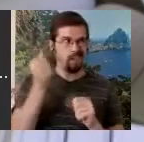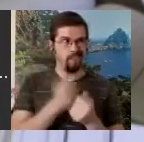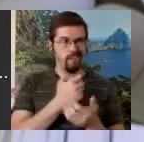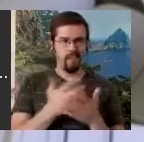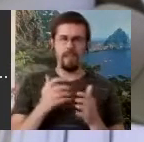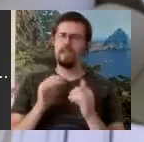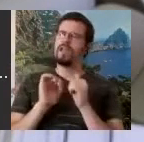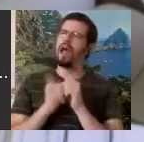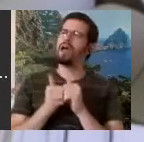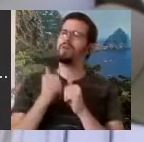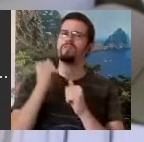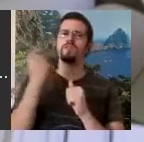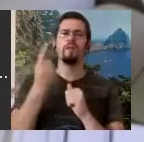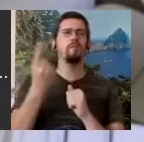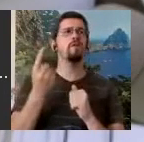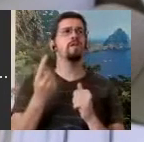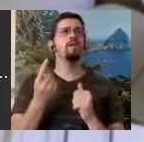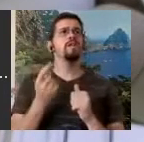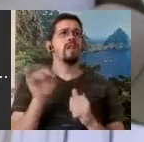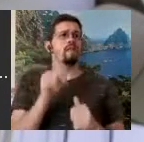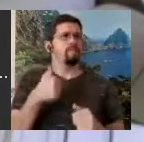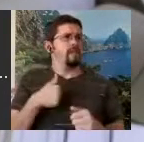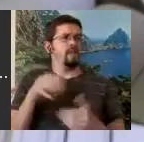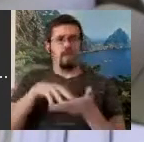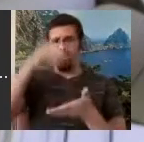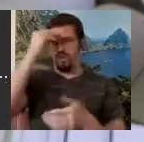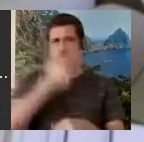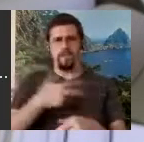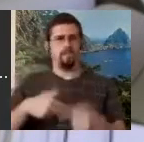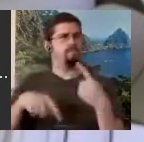like me learn Danish Sign Language if I don't have a way to write it down?" So they